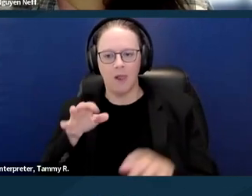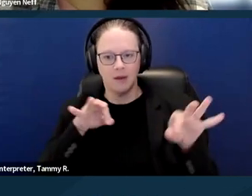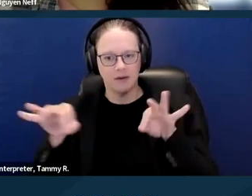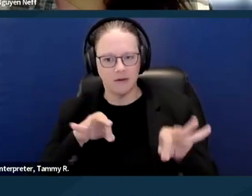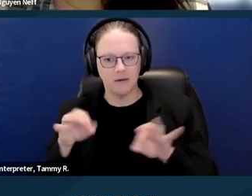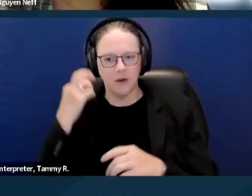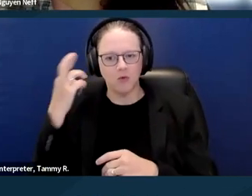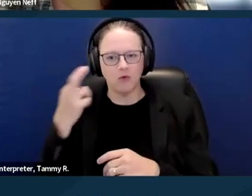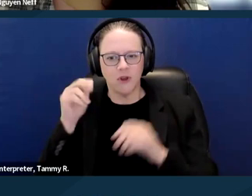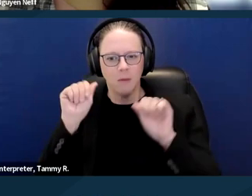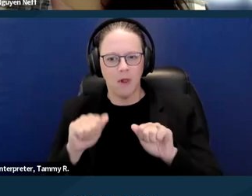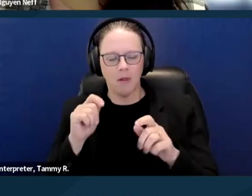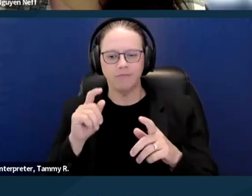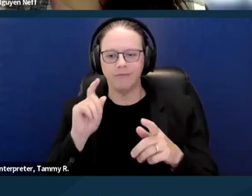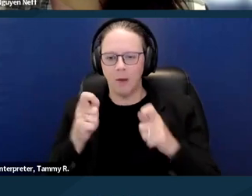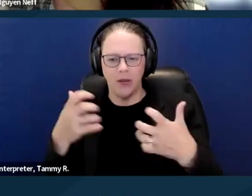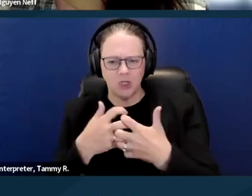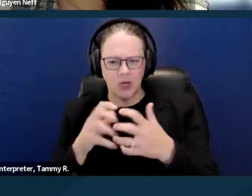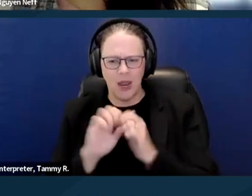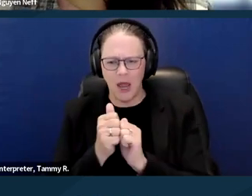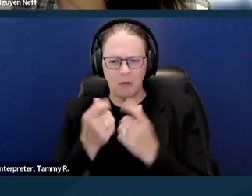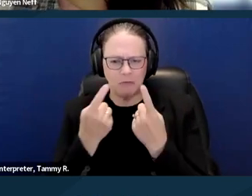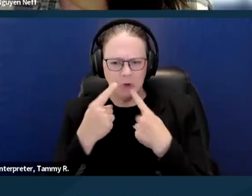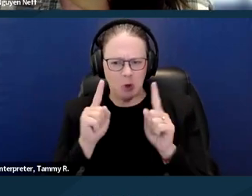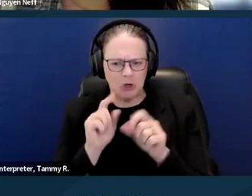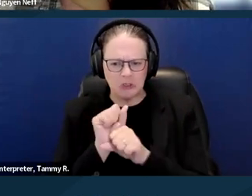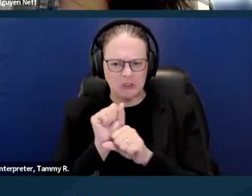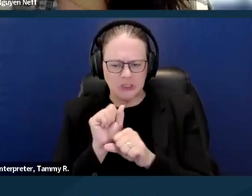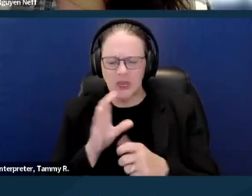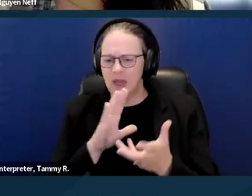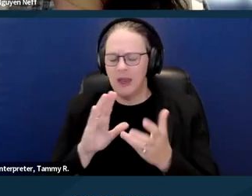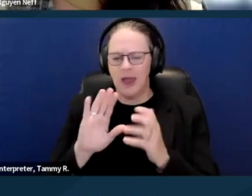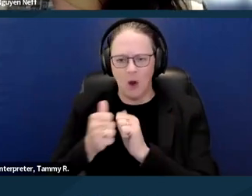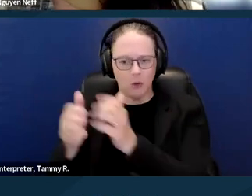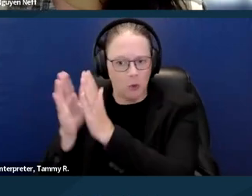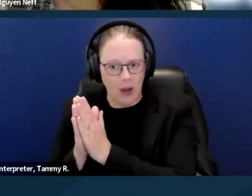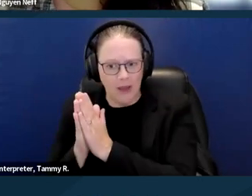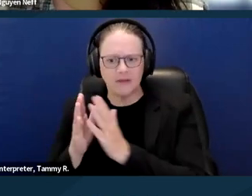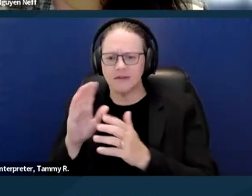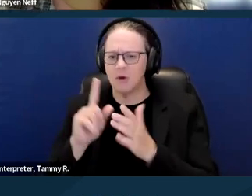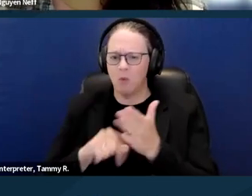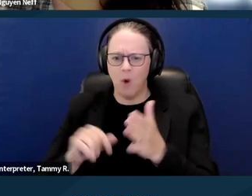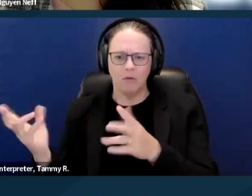how to request it, how it might work in a context of eviction. Then we'll kind of narrow down a little bit